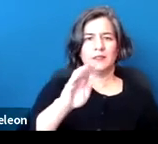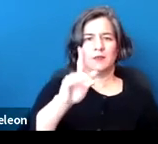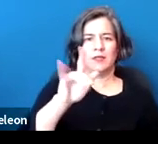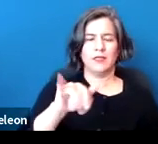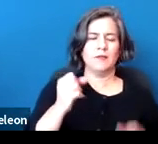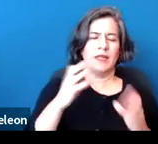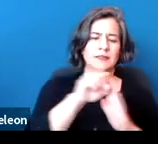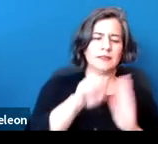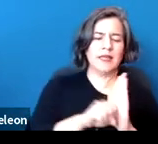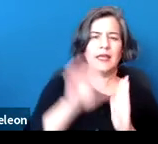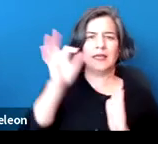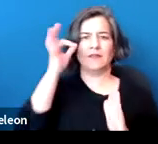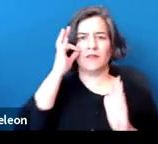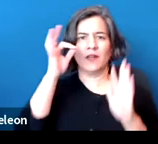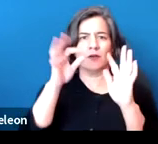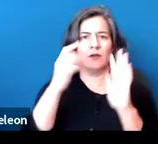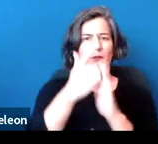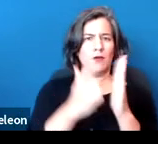so you just want to make sure, as you're analyzing something,